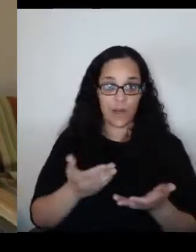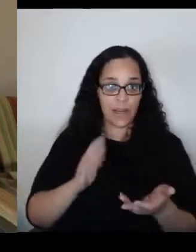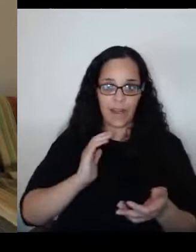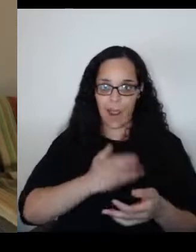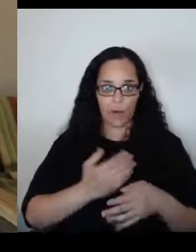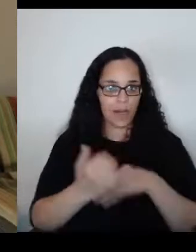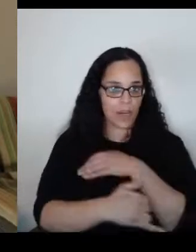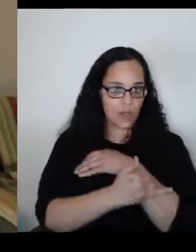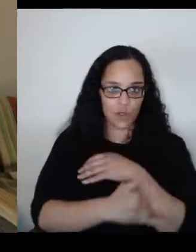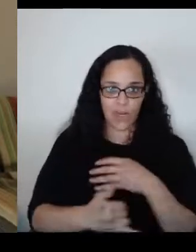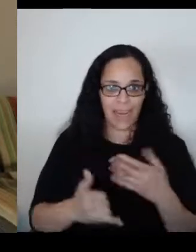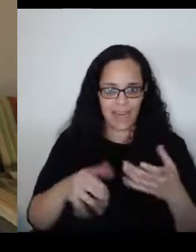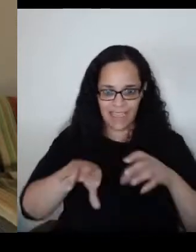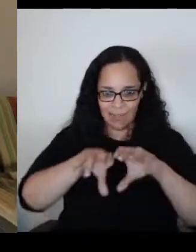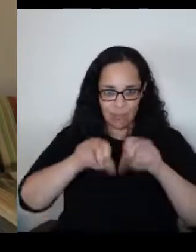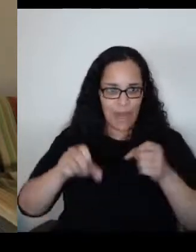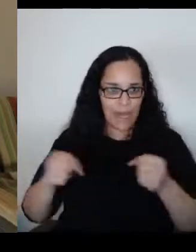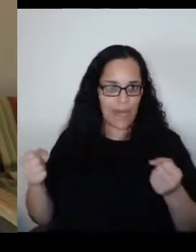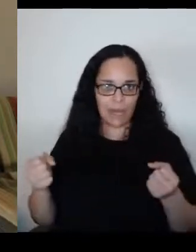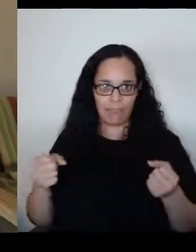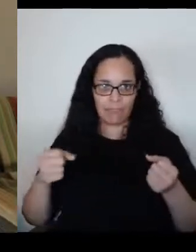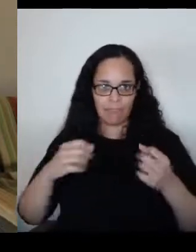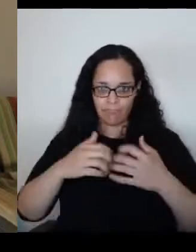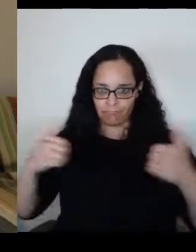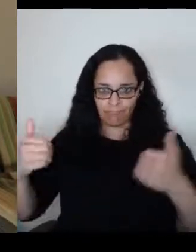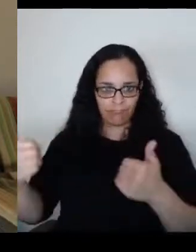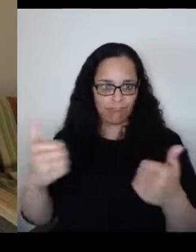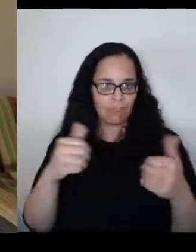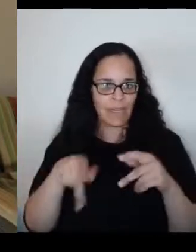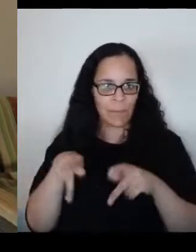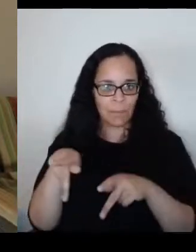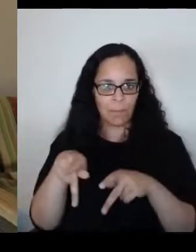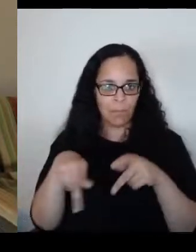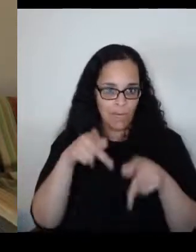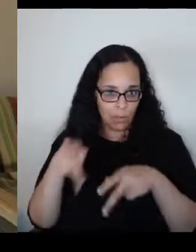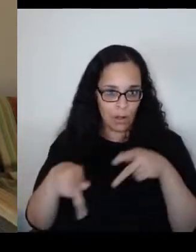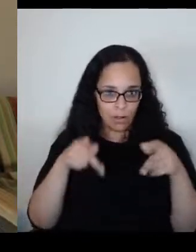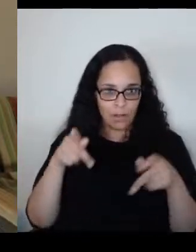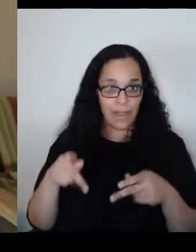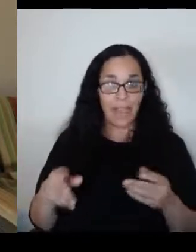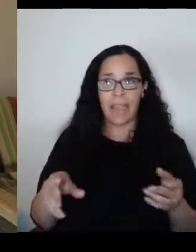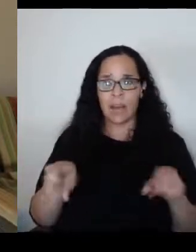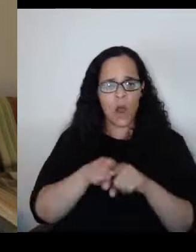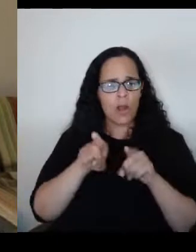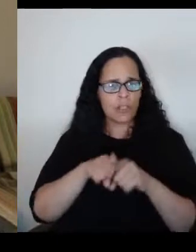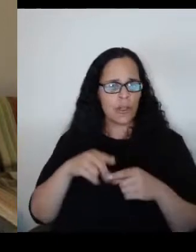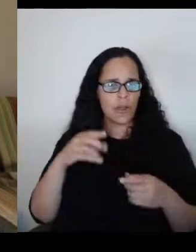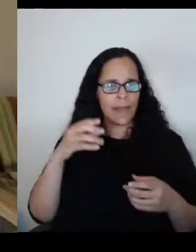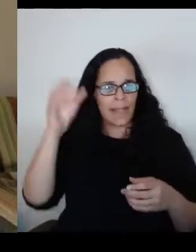Plus, the idea of strong leadership. Not allegiance to one person